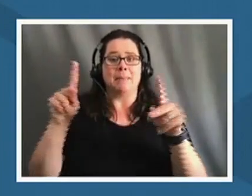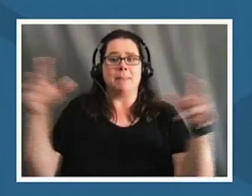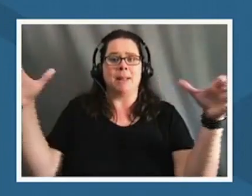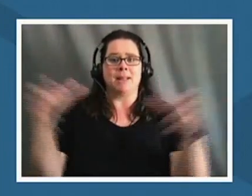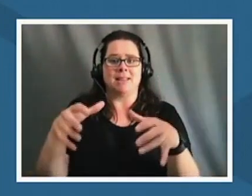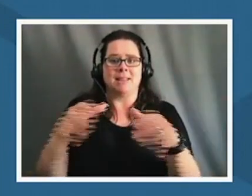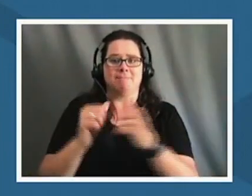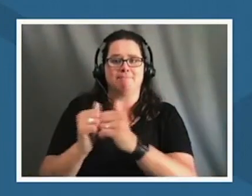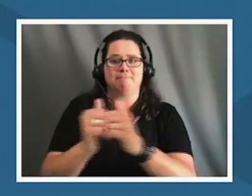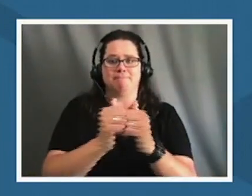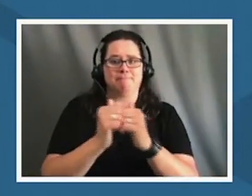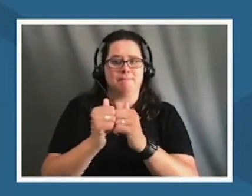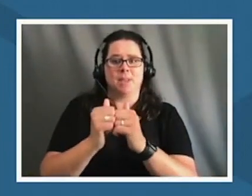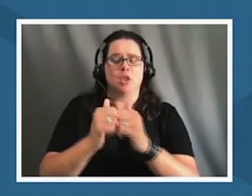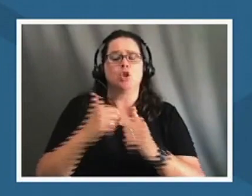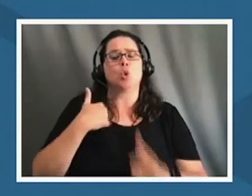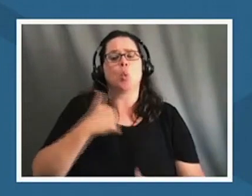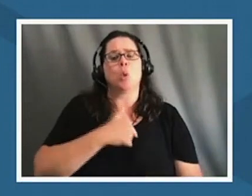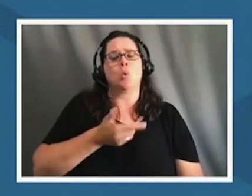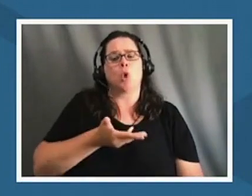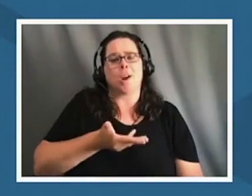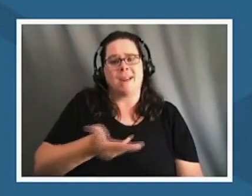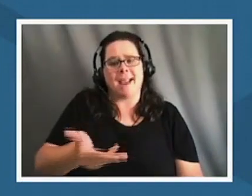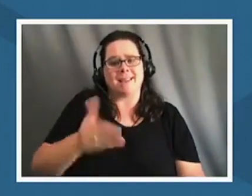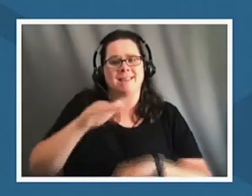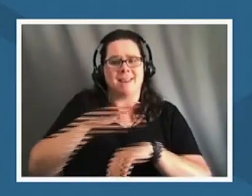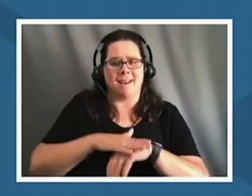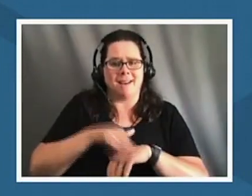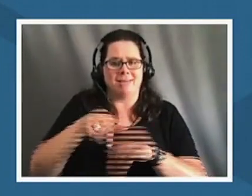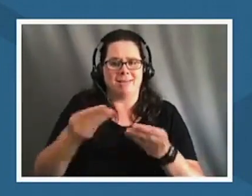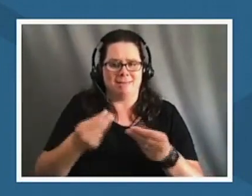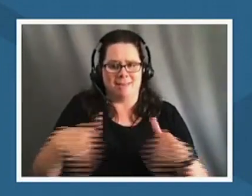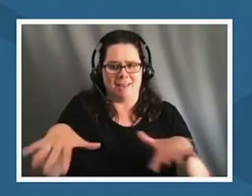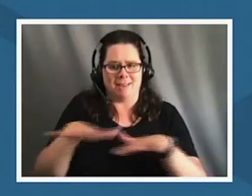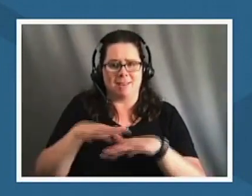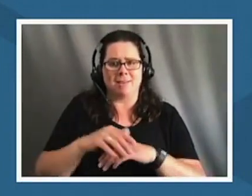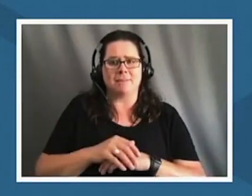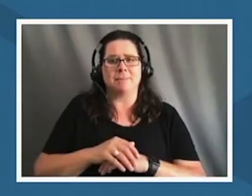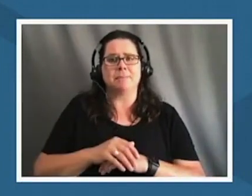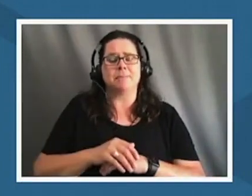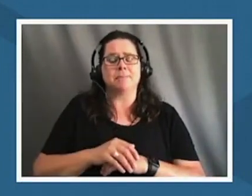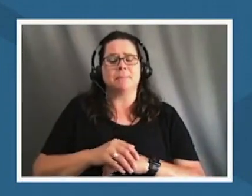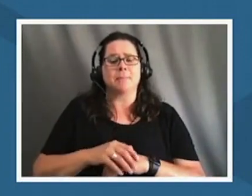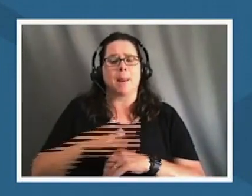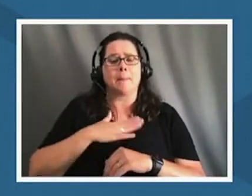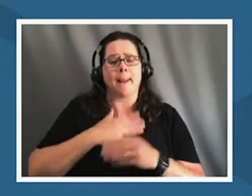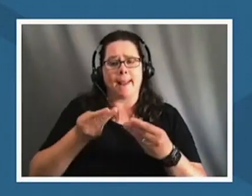guest on the land and i also think critically too that my